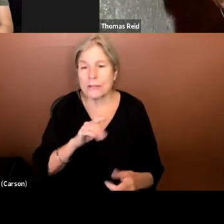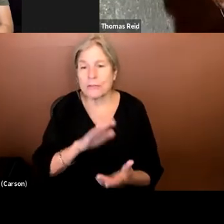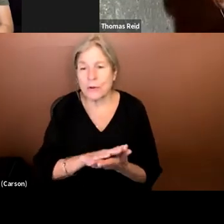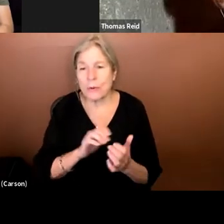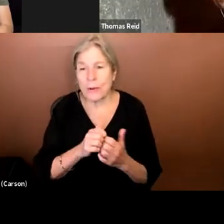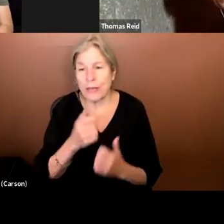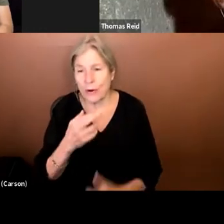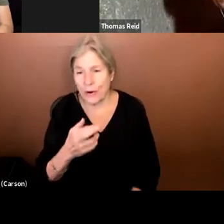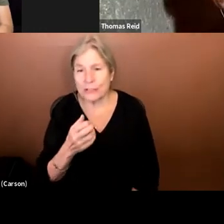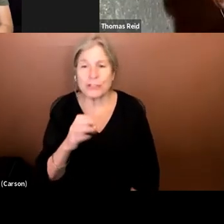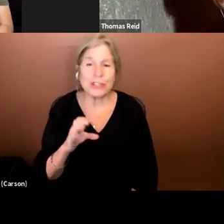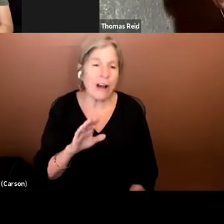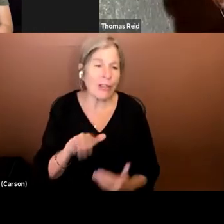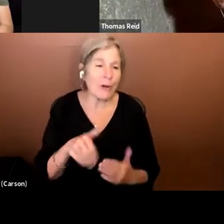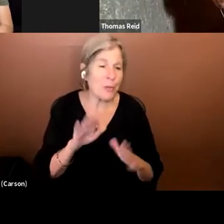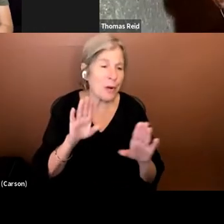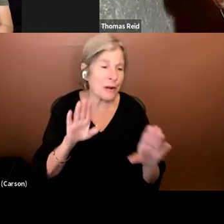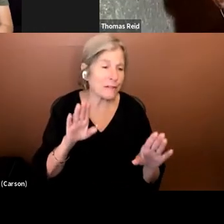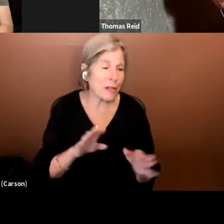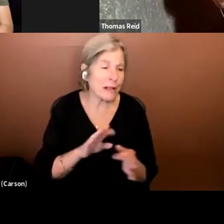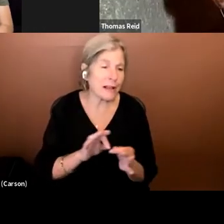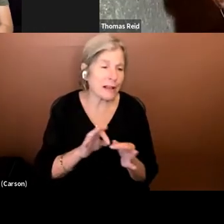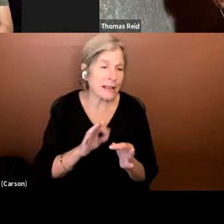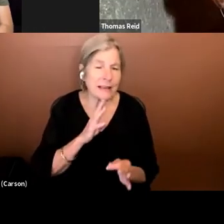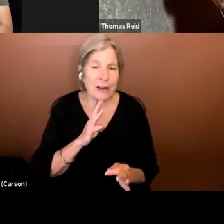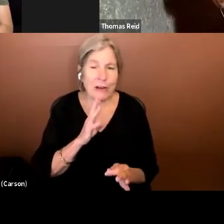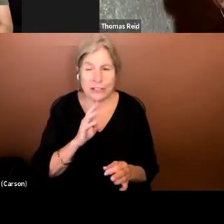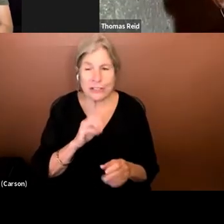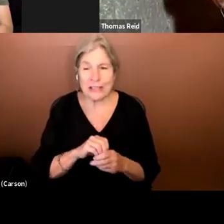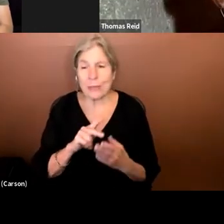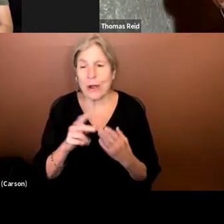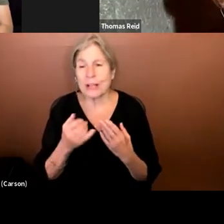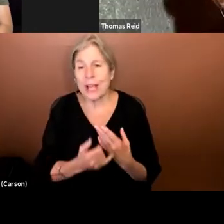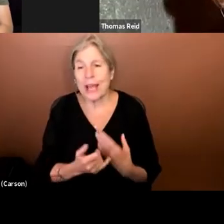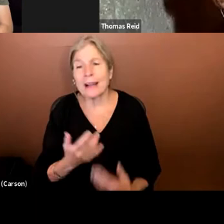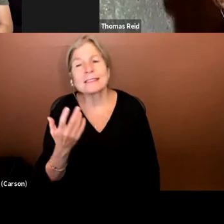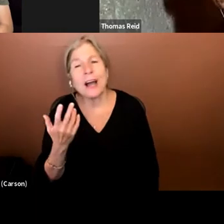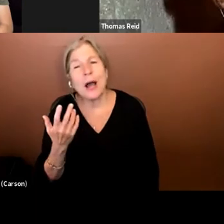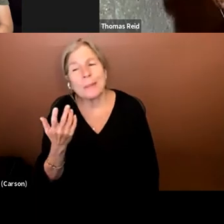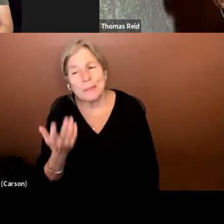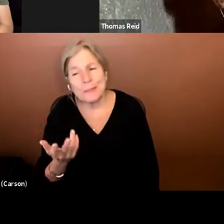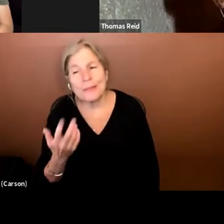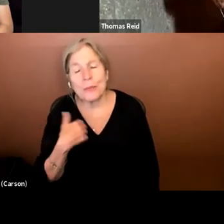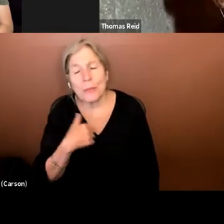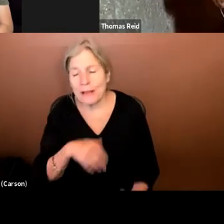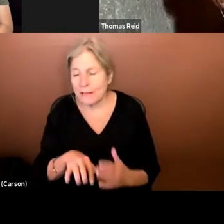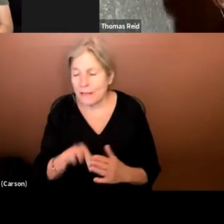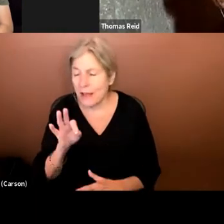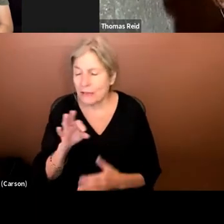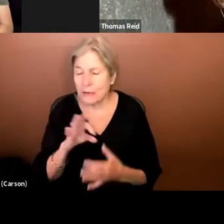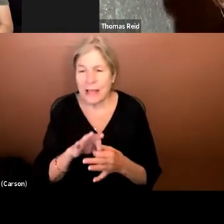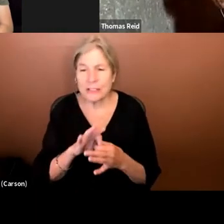did all the wonderful narrations in the project . We found relationships with a